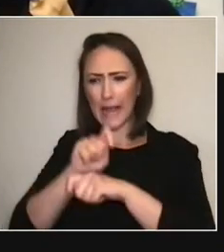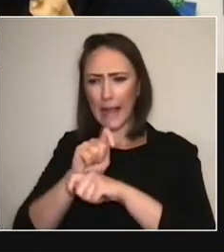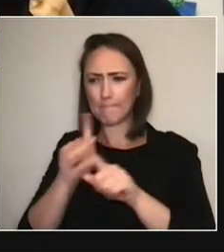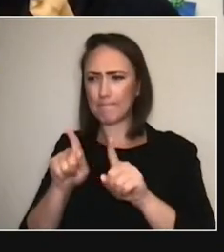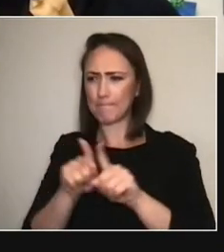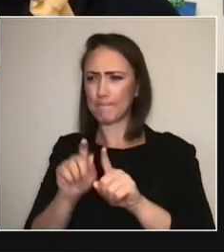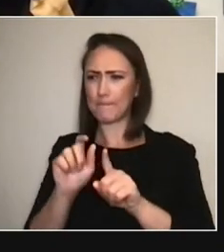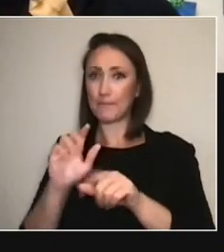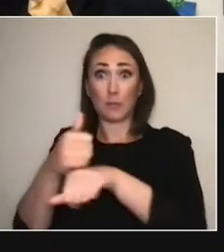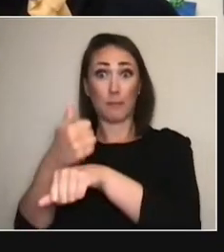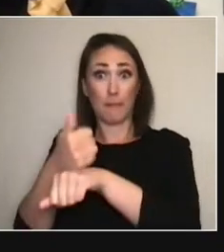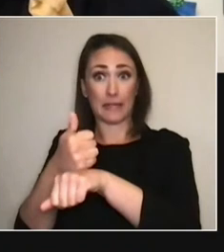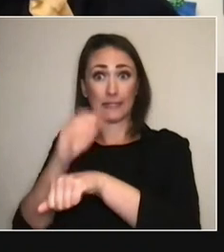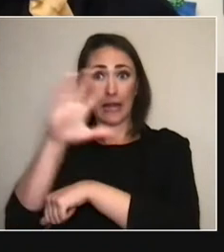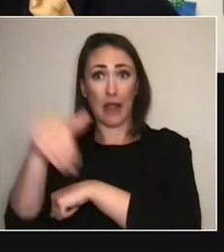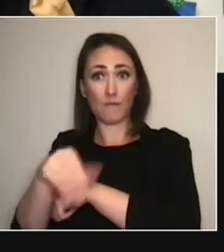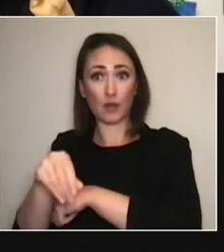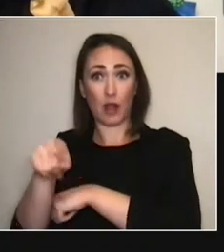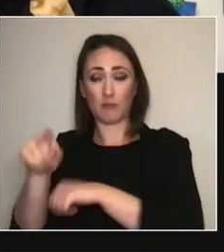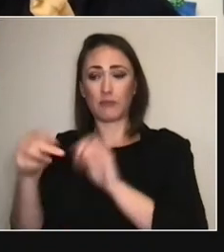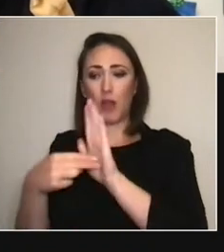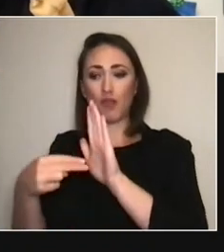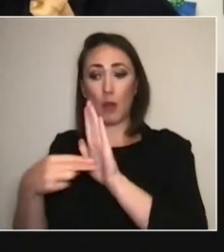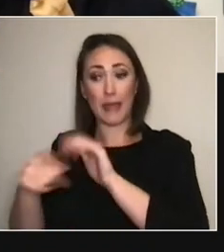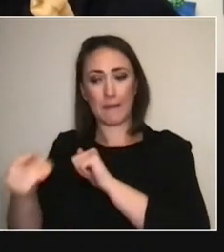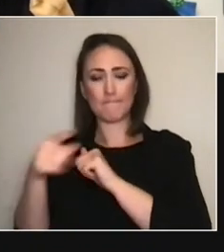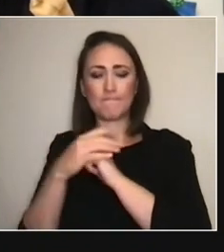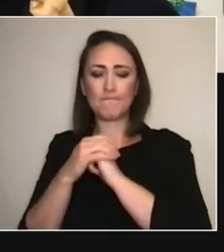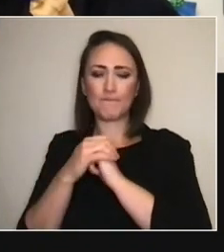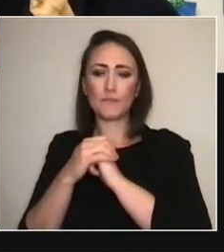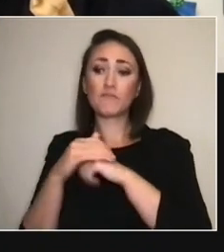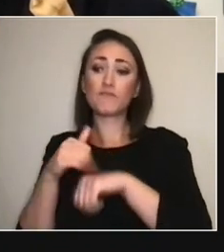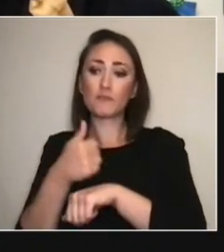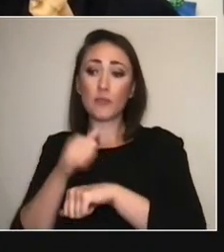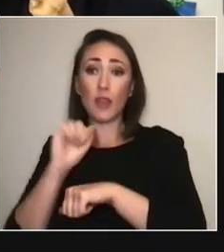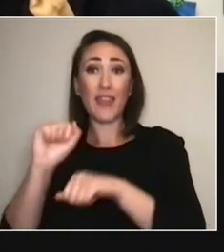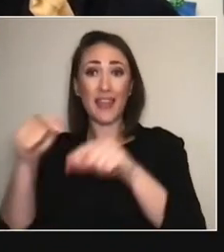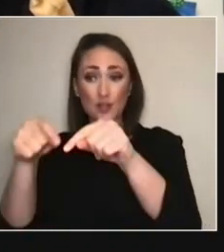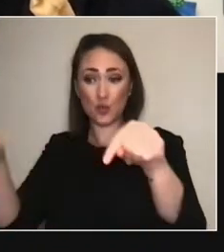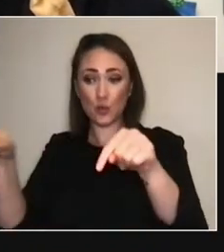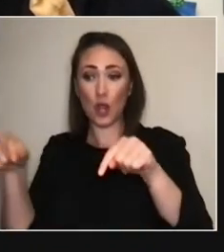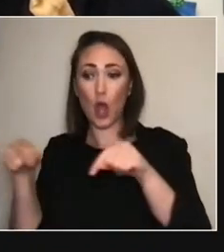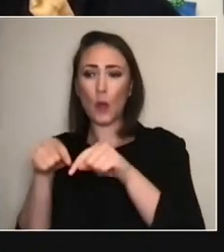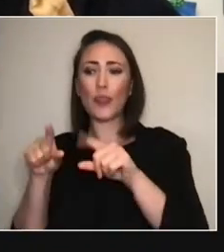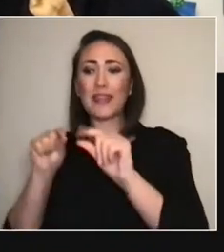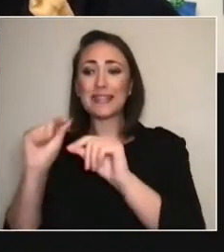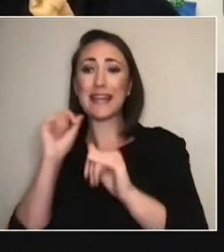We shot in a studio in Peckham; they were in their studio in Nairobi. They did the interviews with our local activists here,